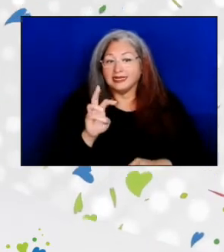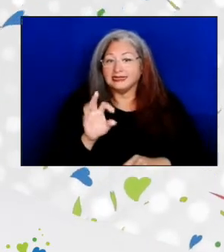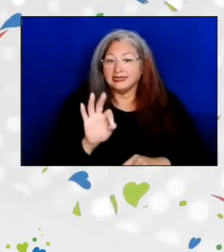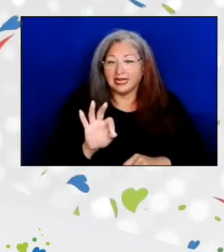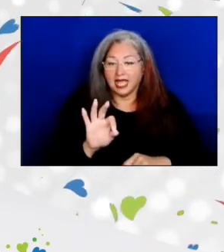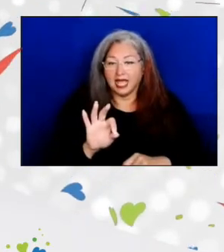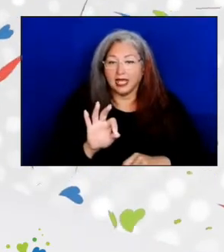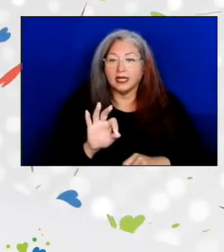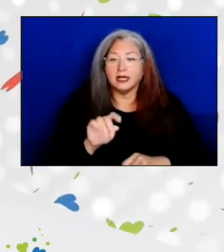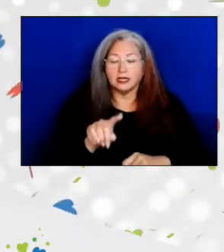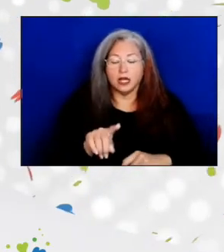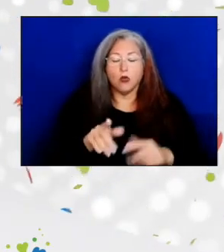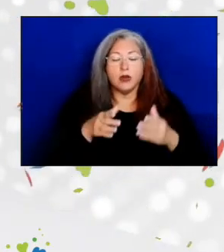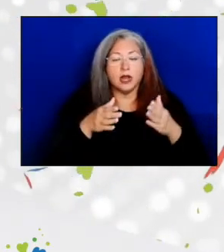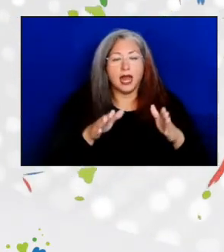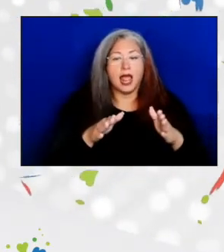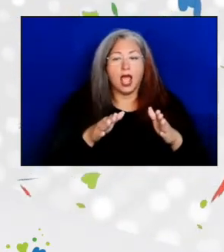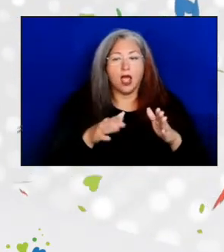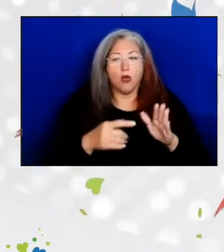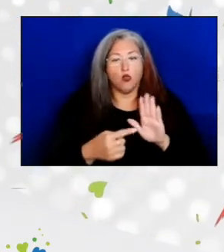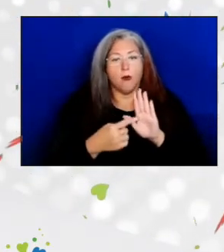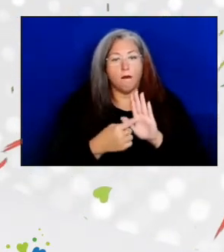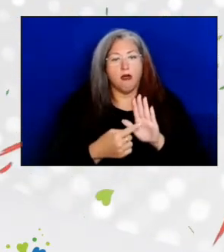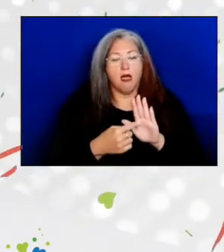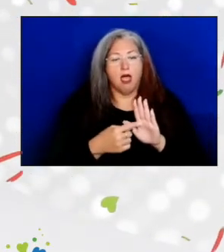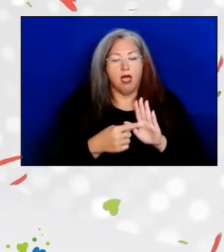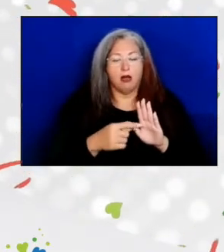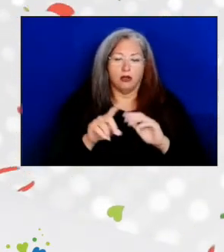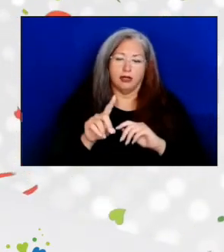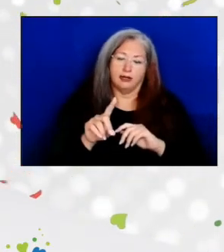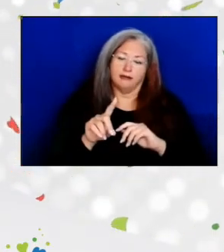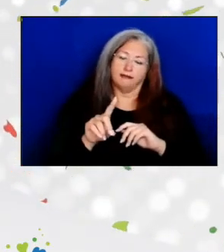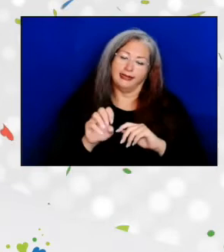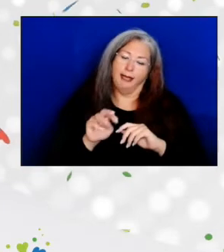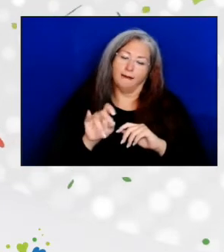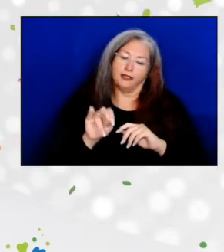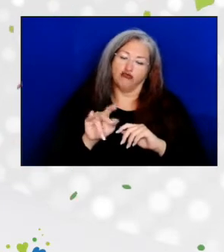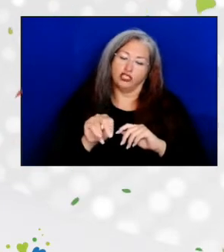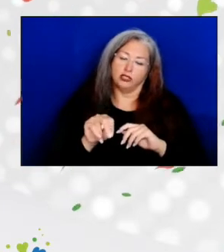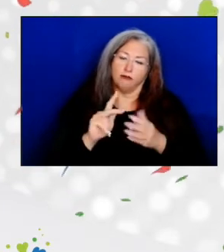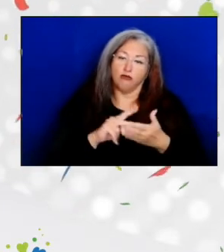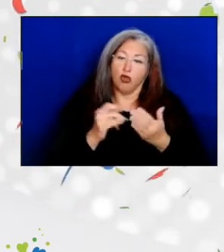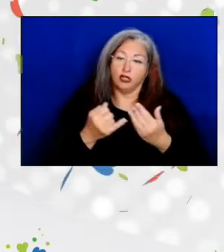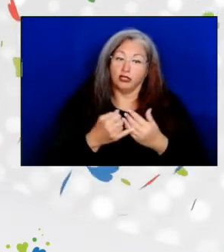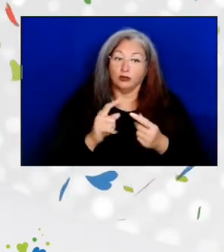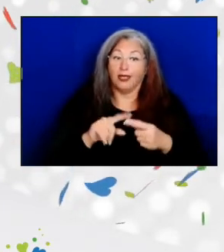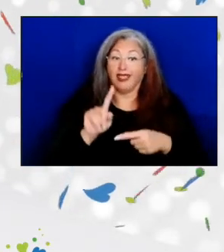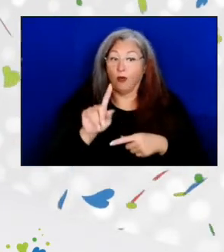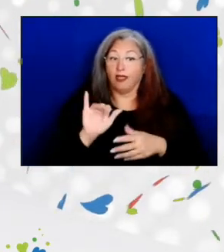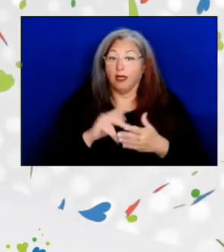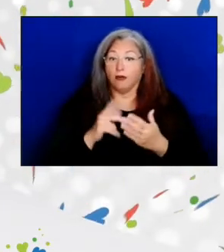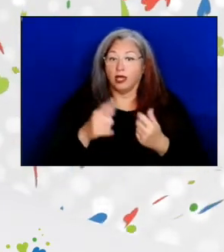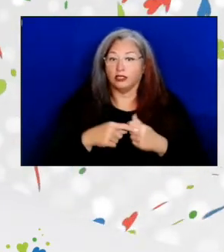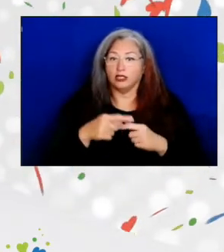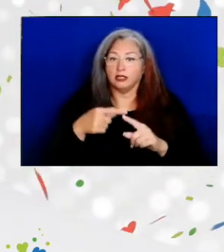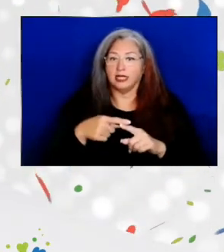that allowed model demonstration projects. One of those projects, was a project that funded